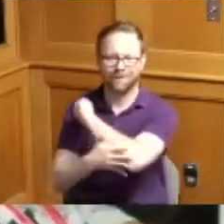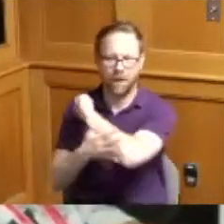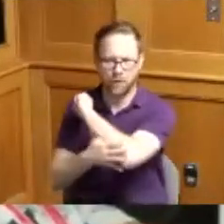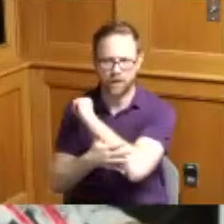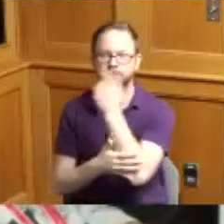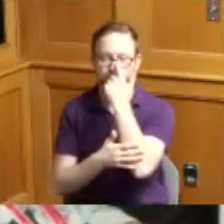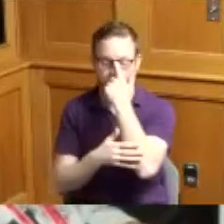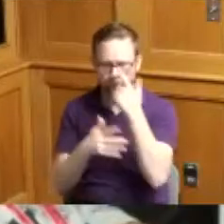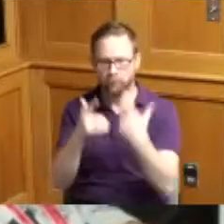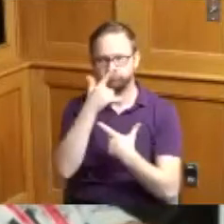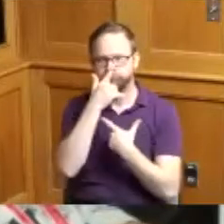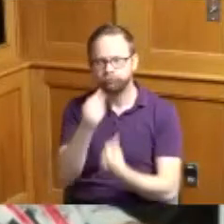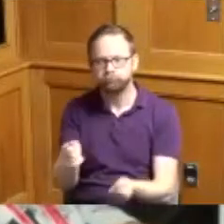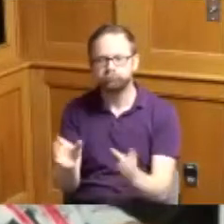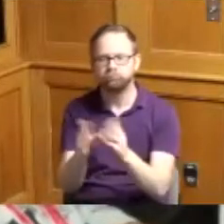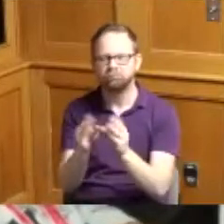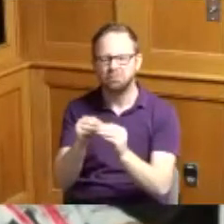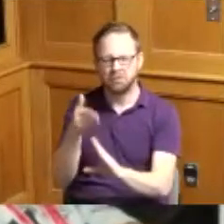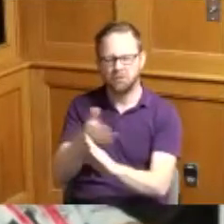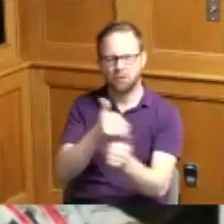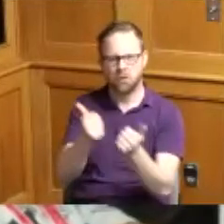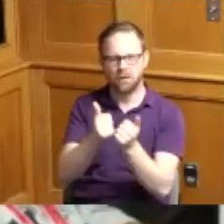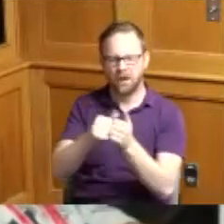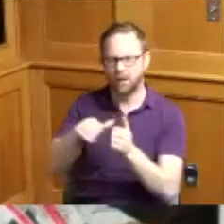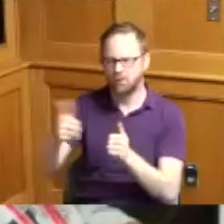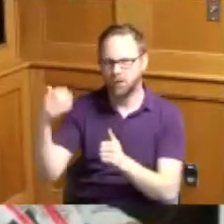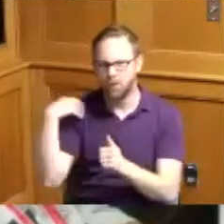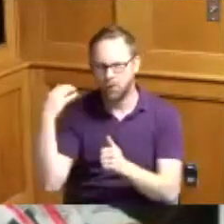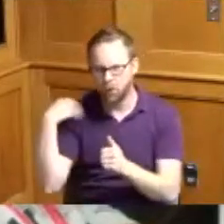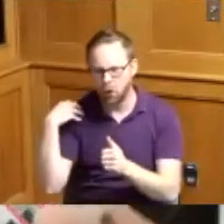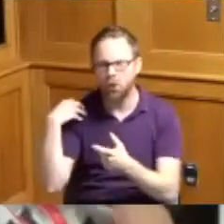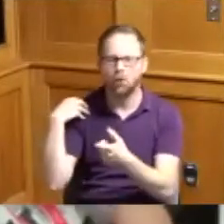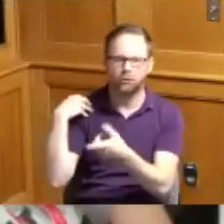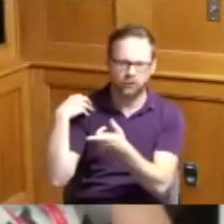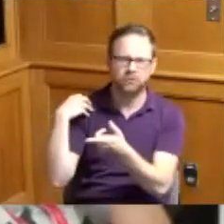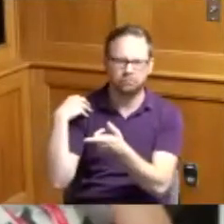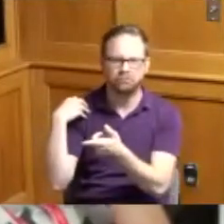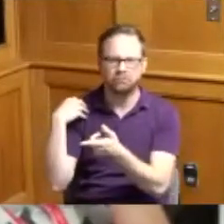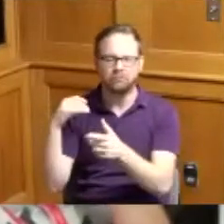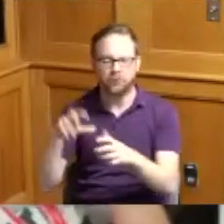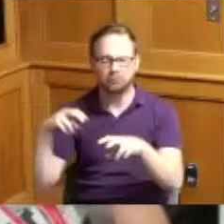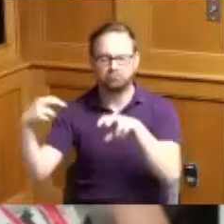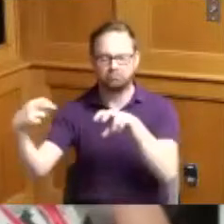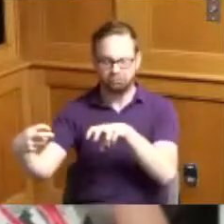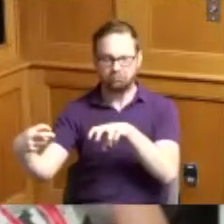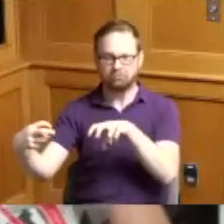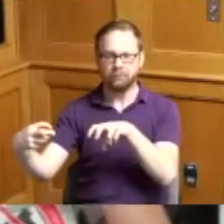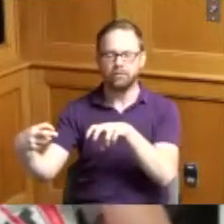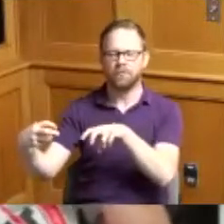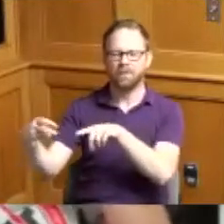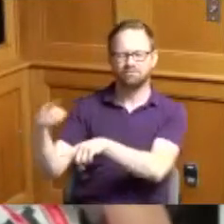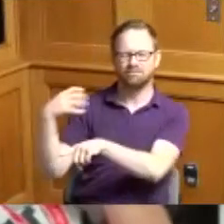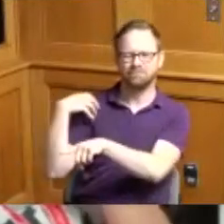meeting before the game with the other coach and the umpires and I was just he said we're not we're